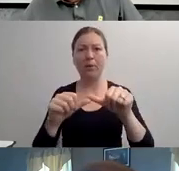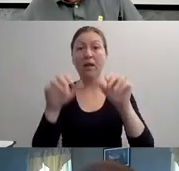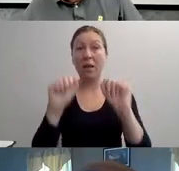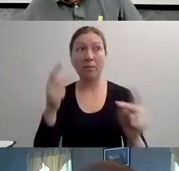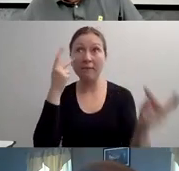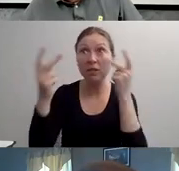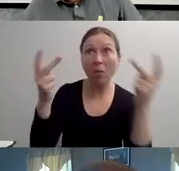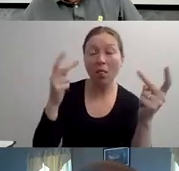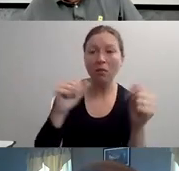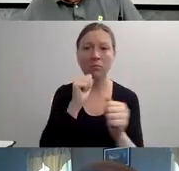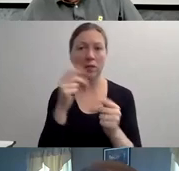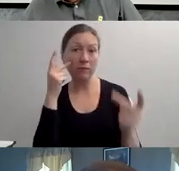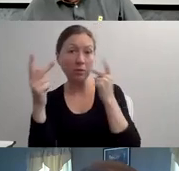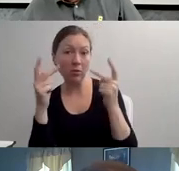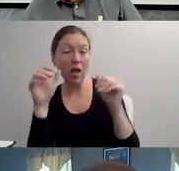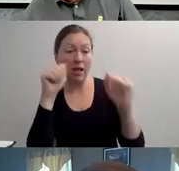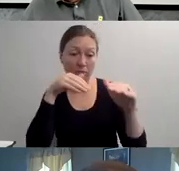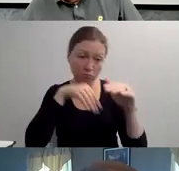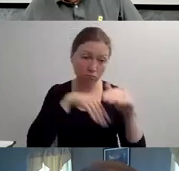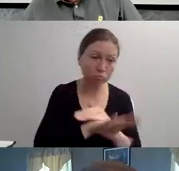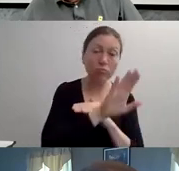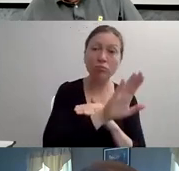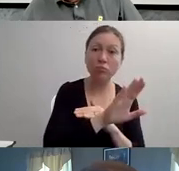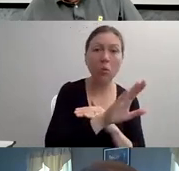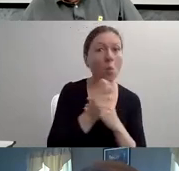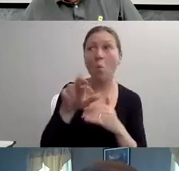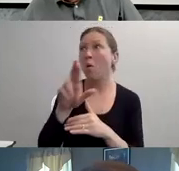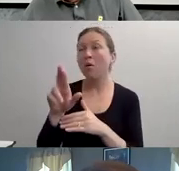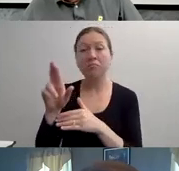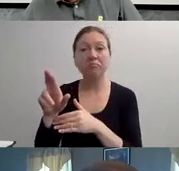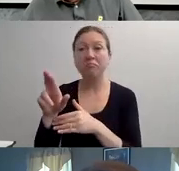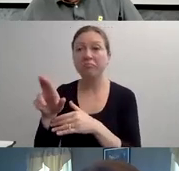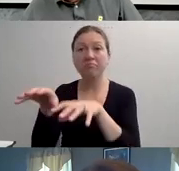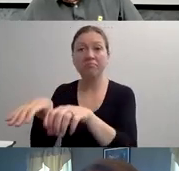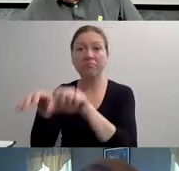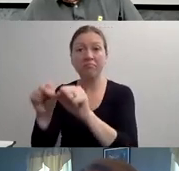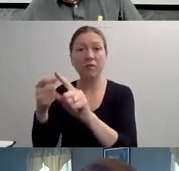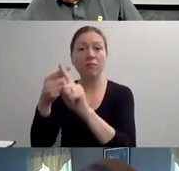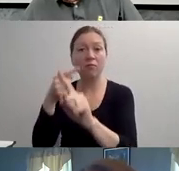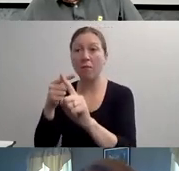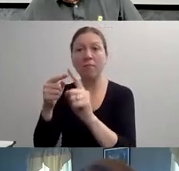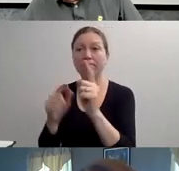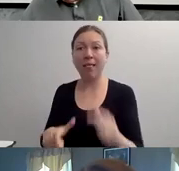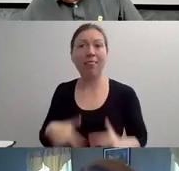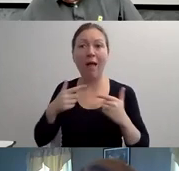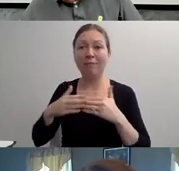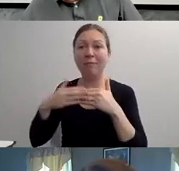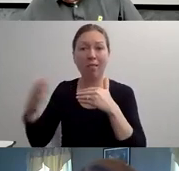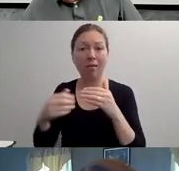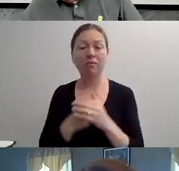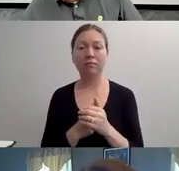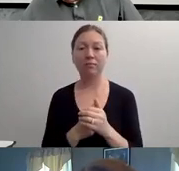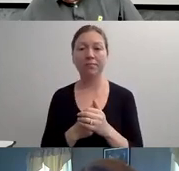IT COULD INCLUDE PERFORM AGO TASKS, WALKING, TALKING, SEEING, HEARING, BREATHING."